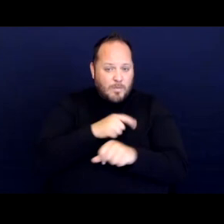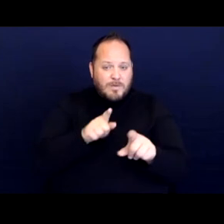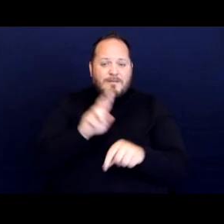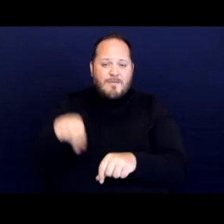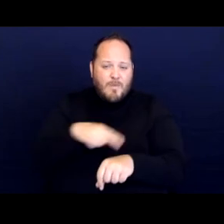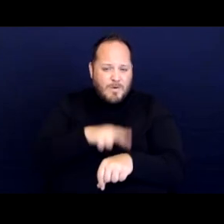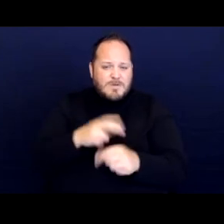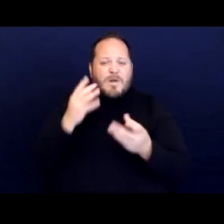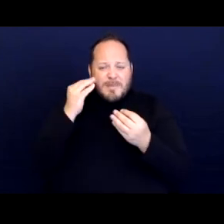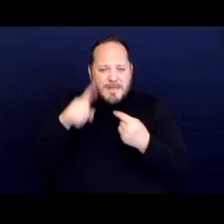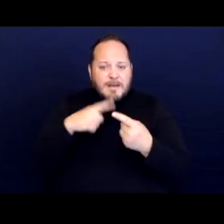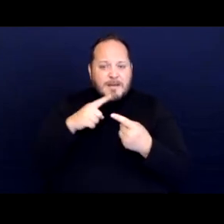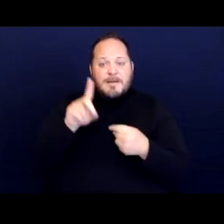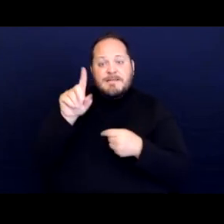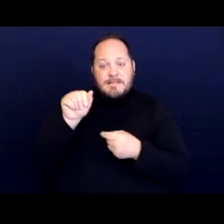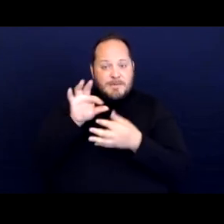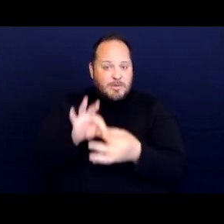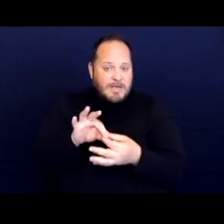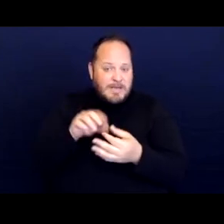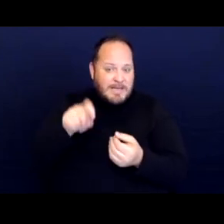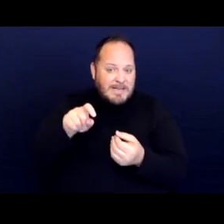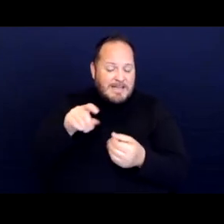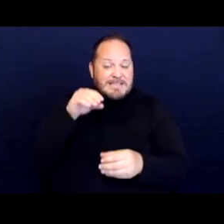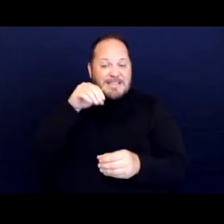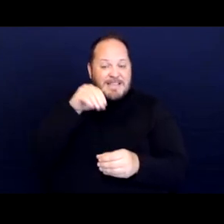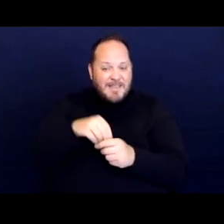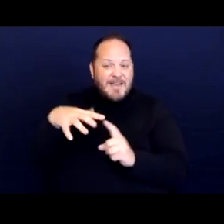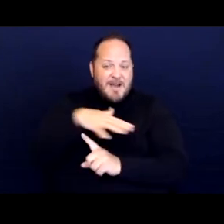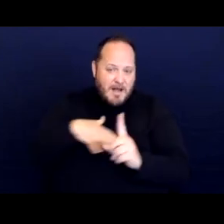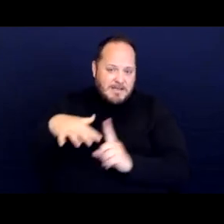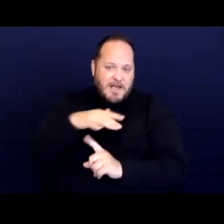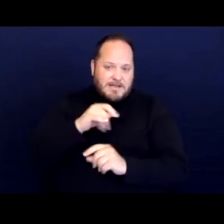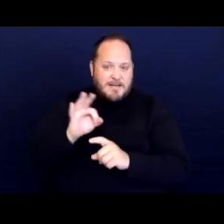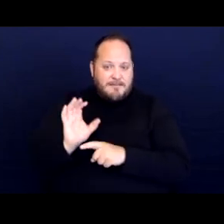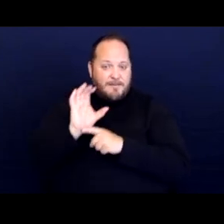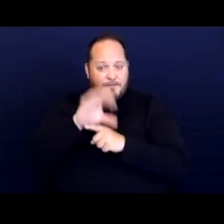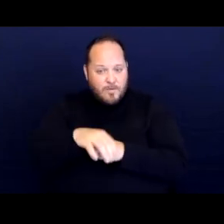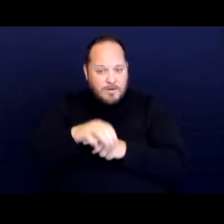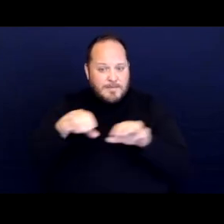the disability related needs in the context of the enforcement action,